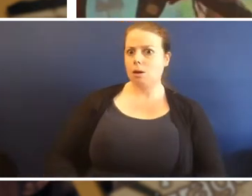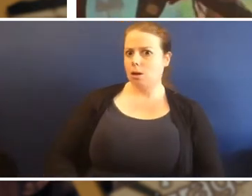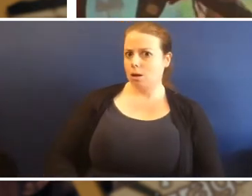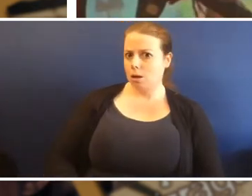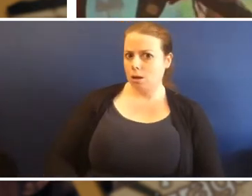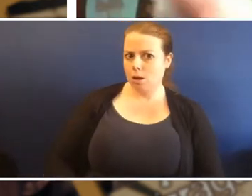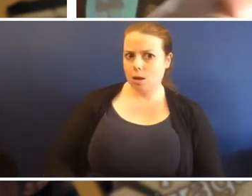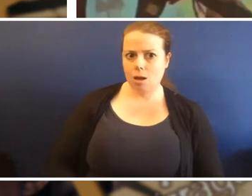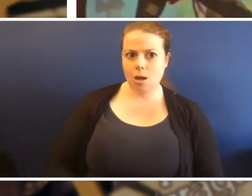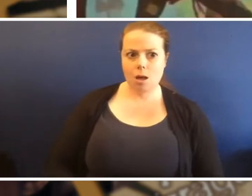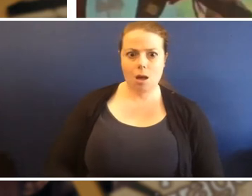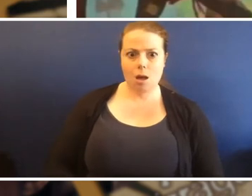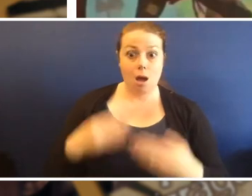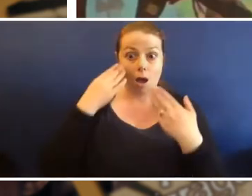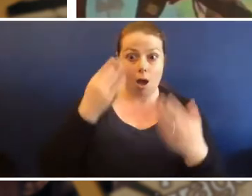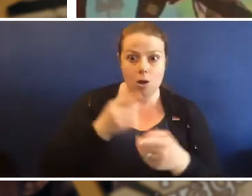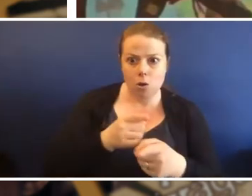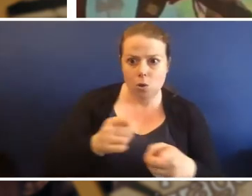I never do but that's scary.